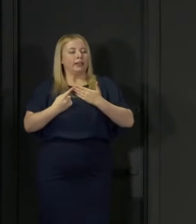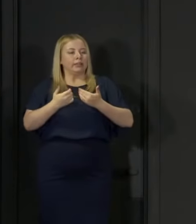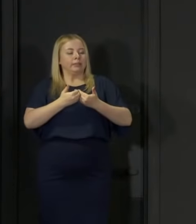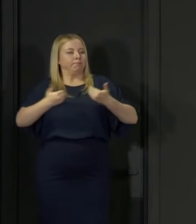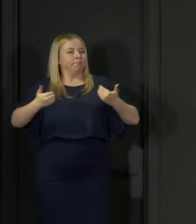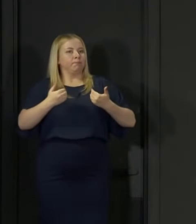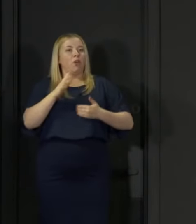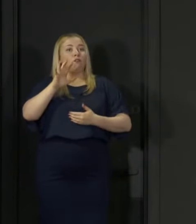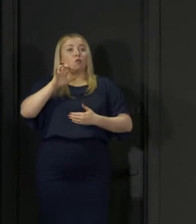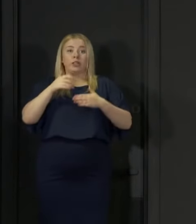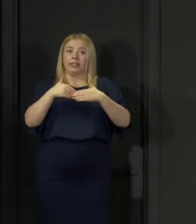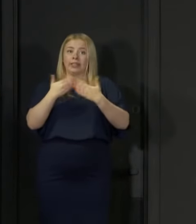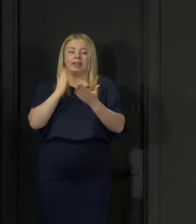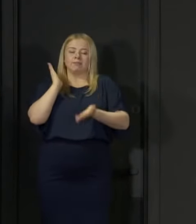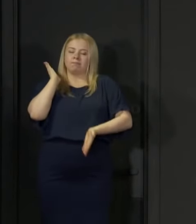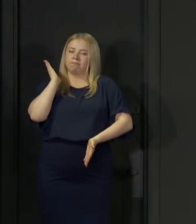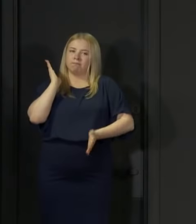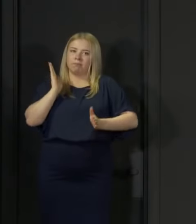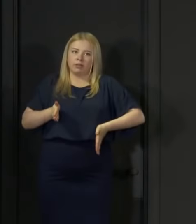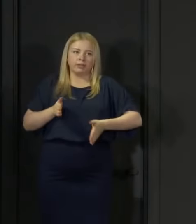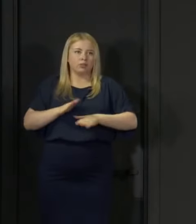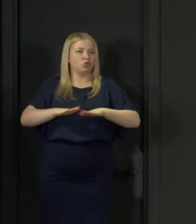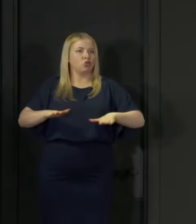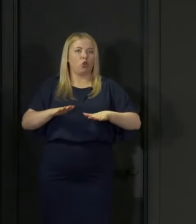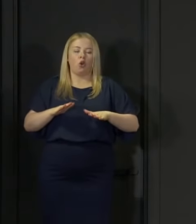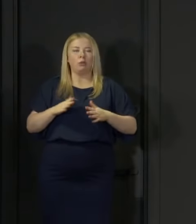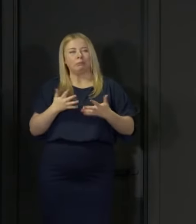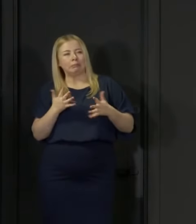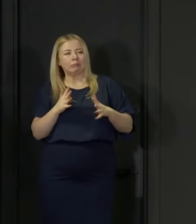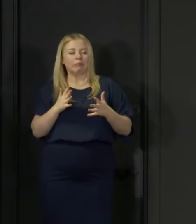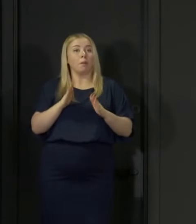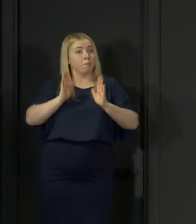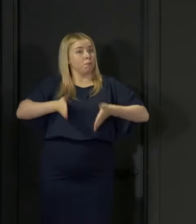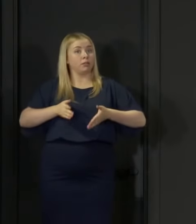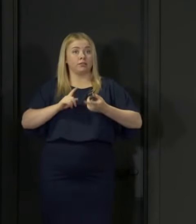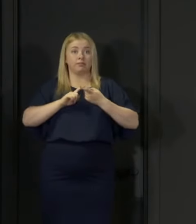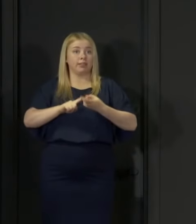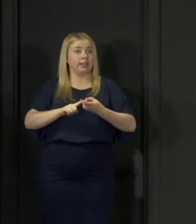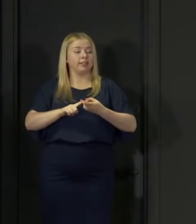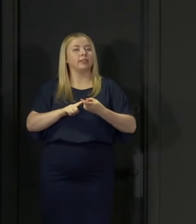The team might ask you, or arrange for you, to take a test.